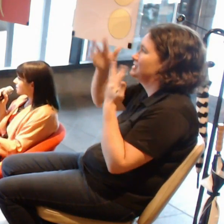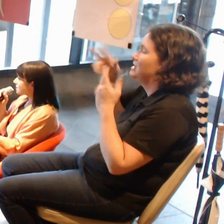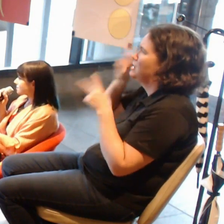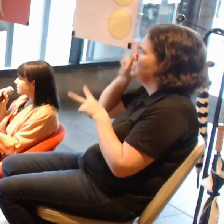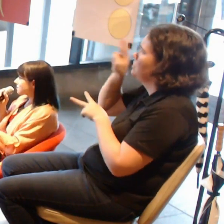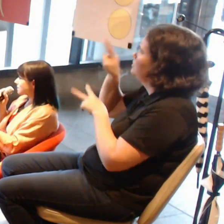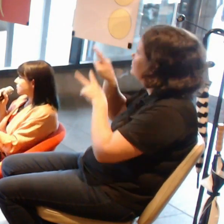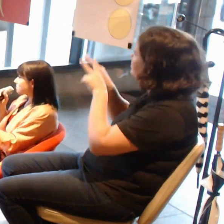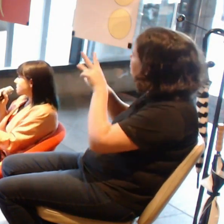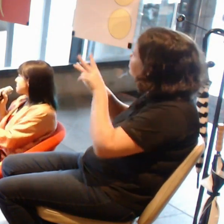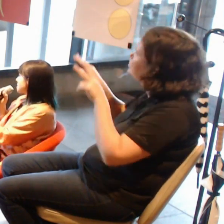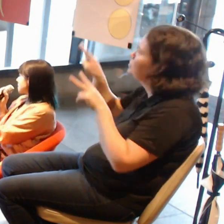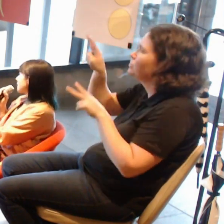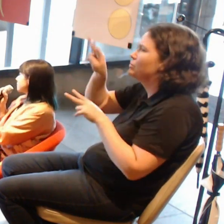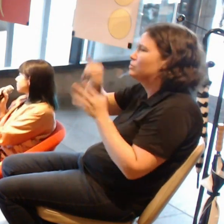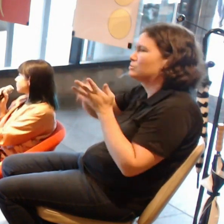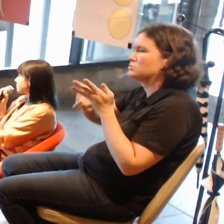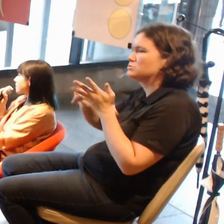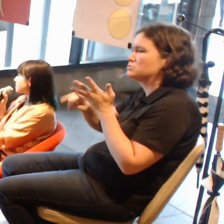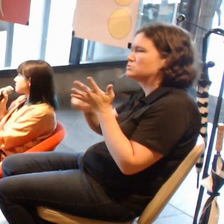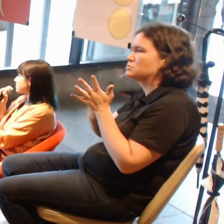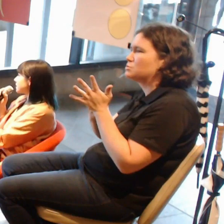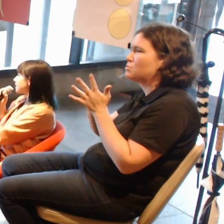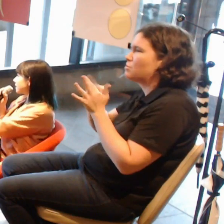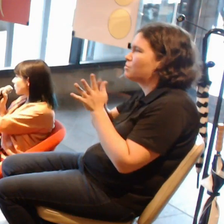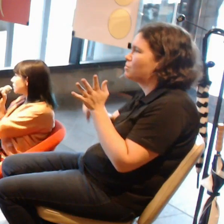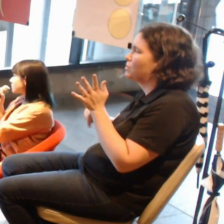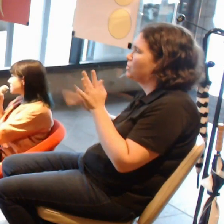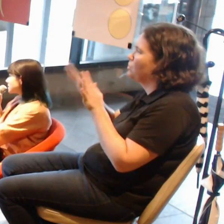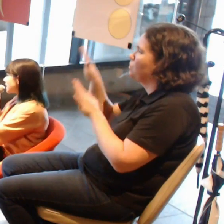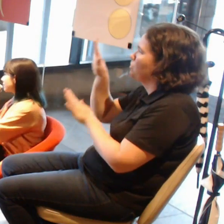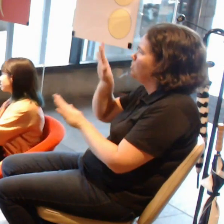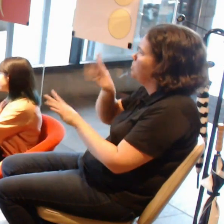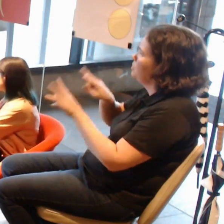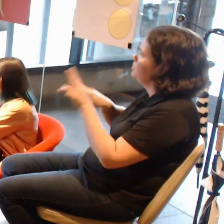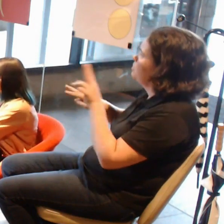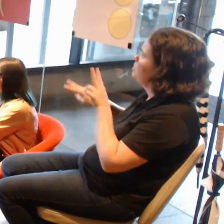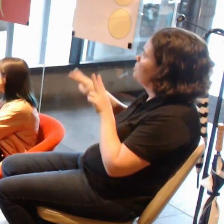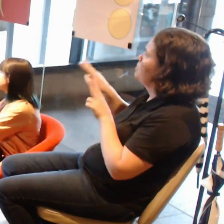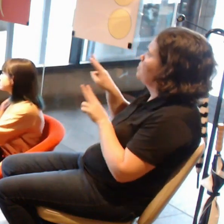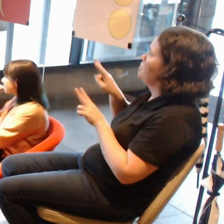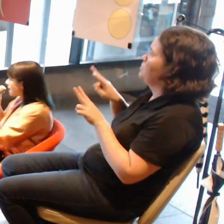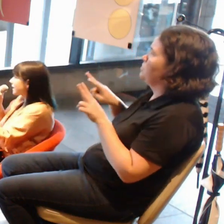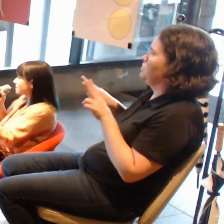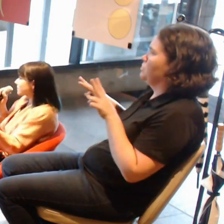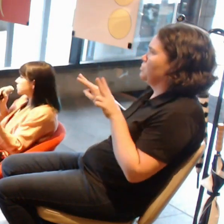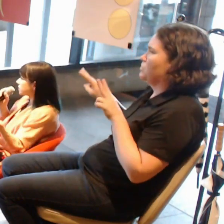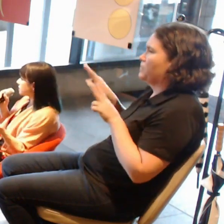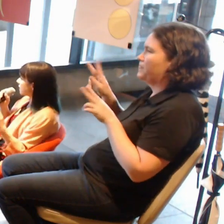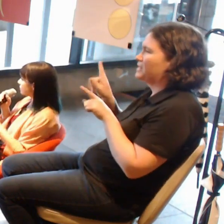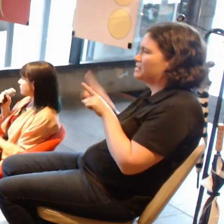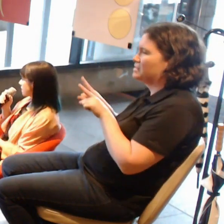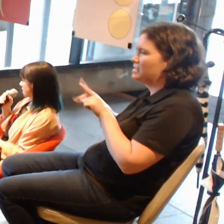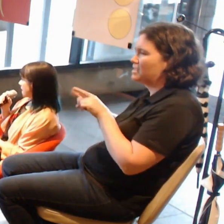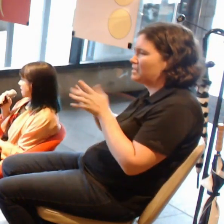is such a big kind of thrust in all of this technological science-fiction space.